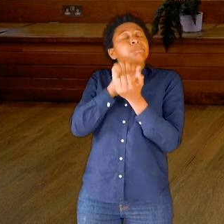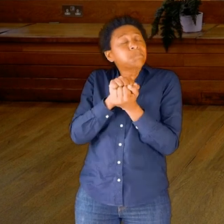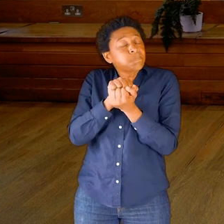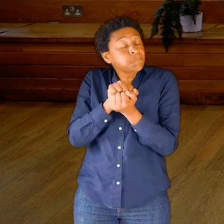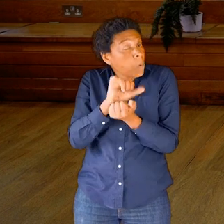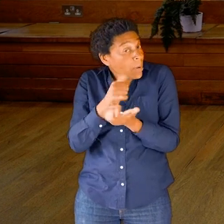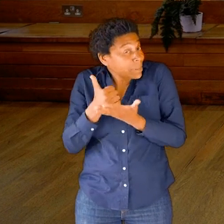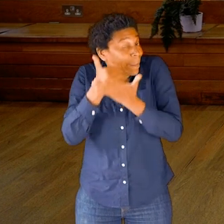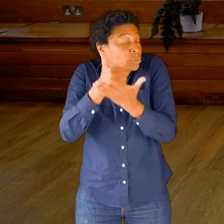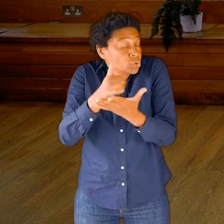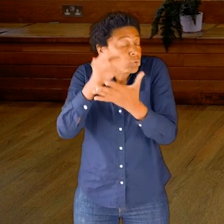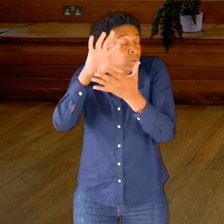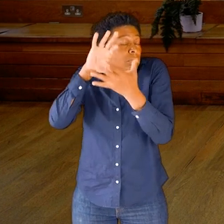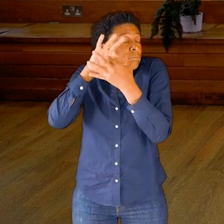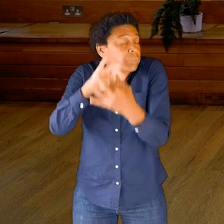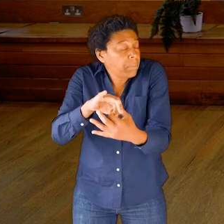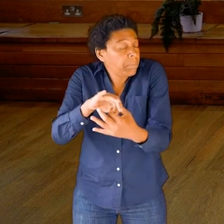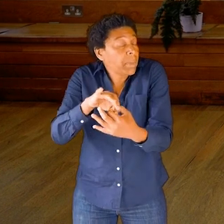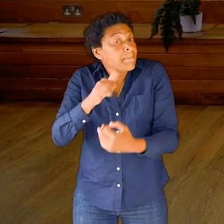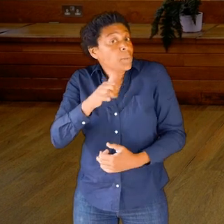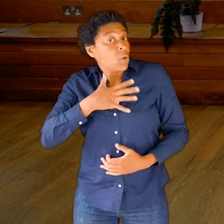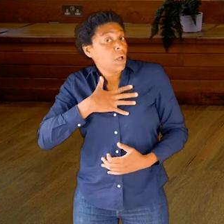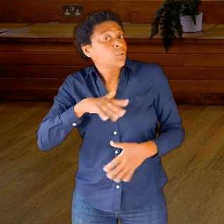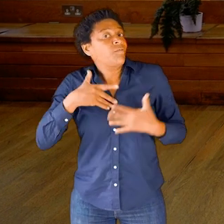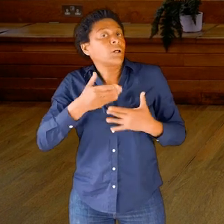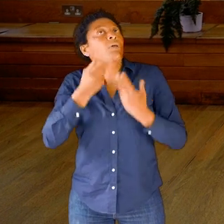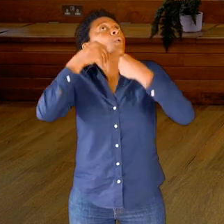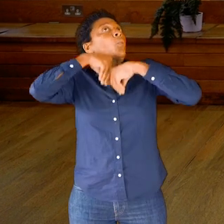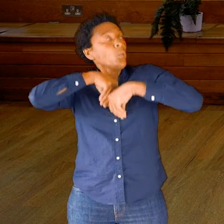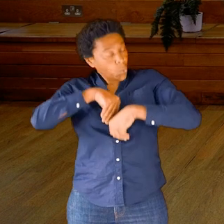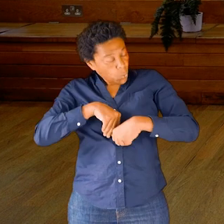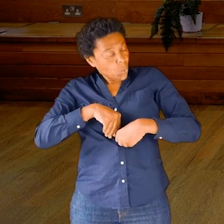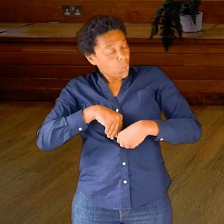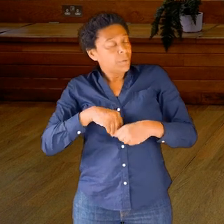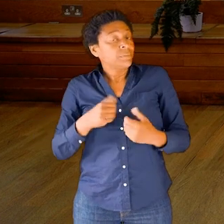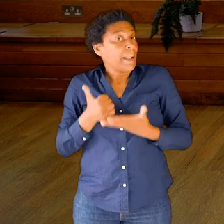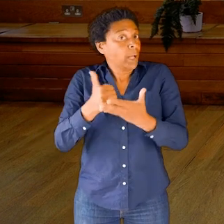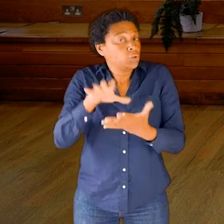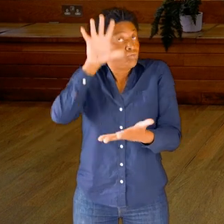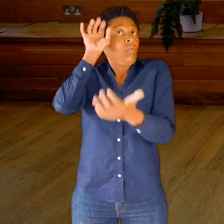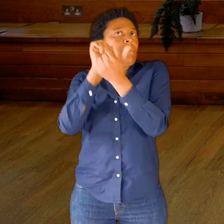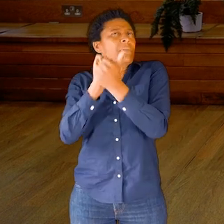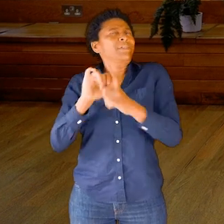water in the mouth or swallow it down, to feel that go if you—that move down the body, if you need a little reminder.